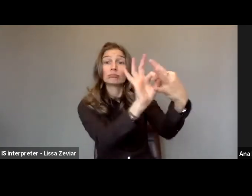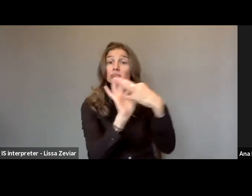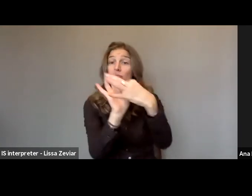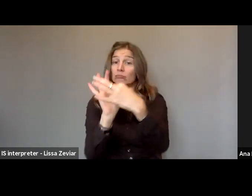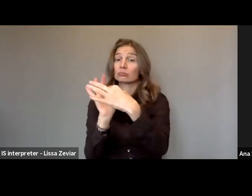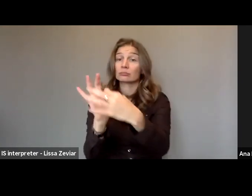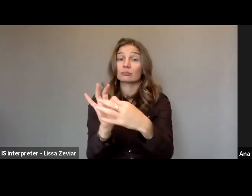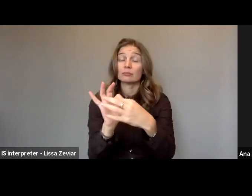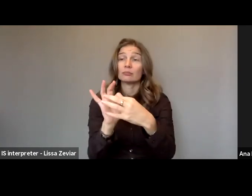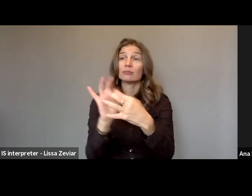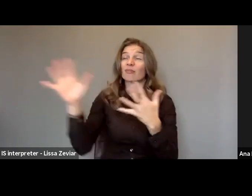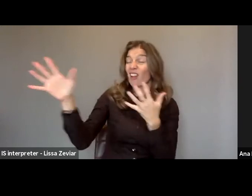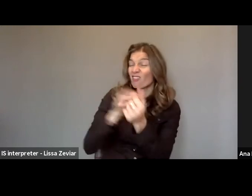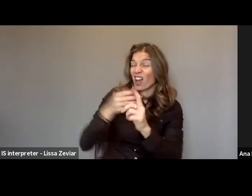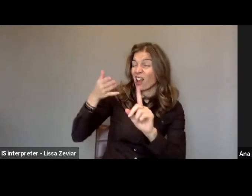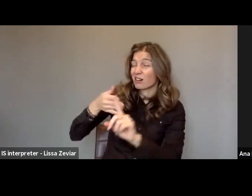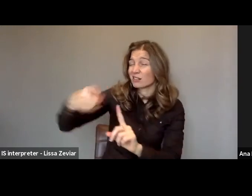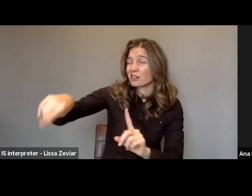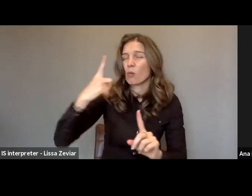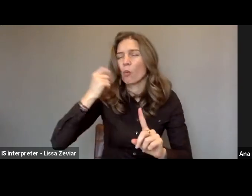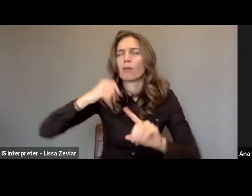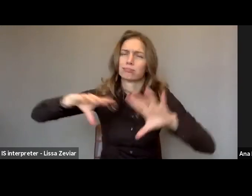against women and girls with disabilities.